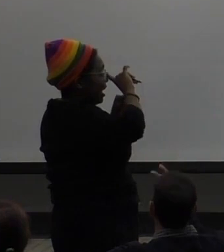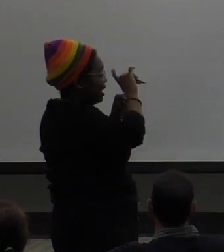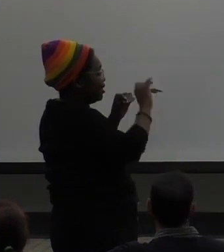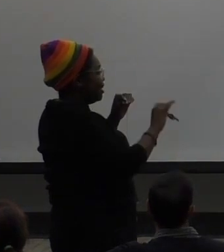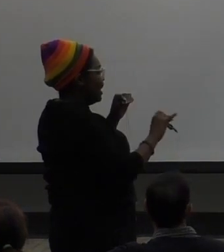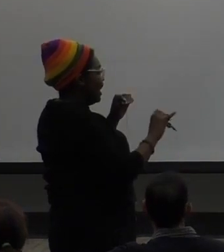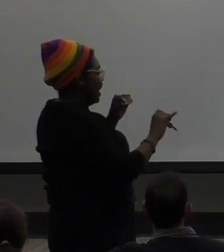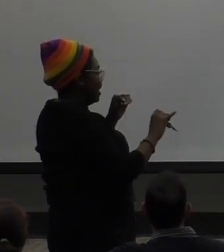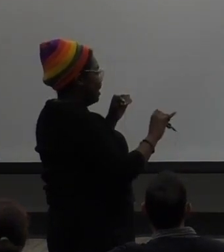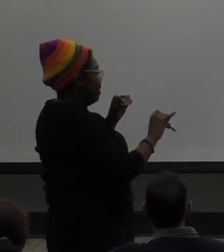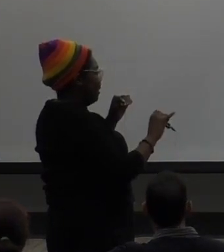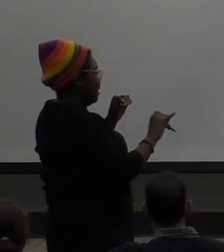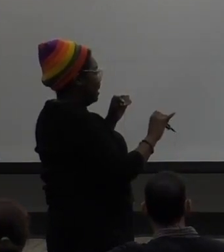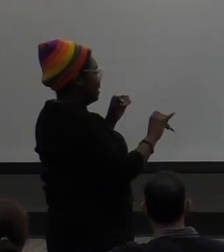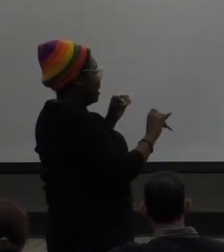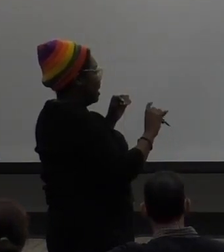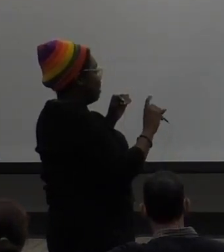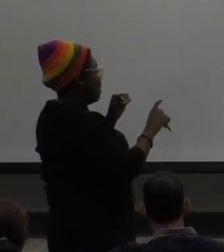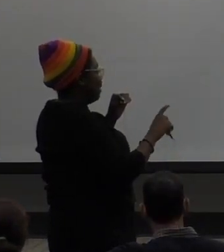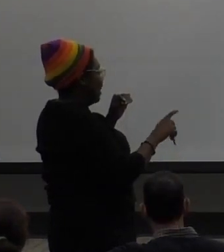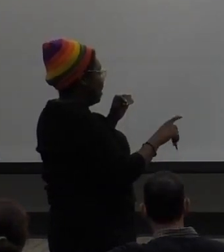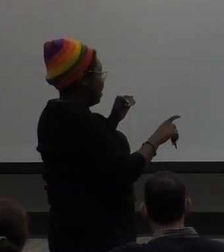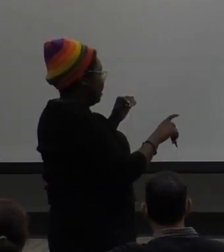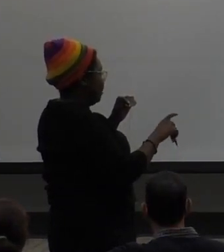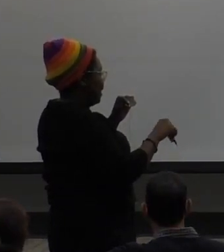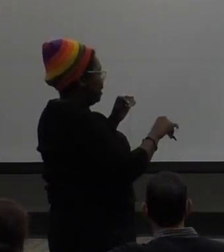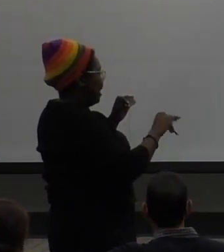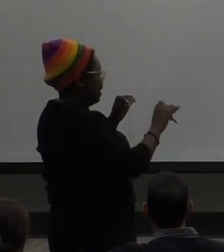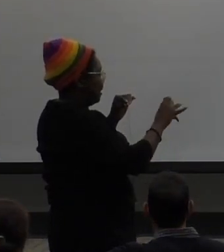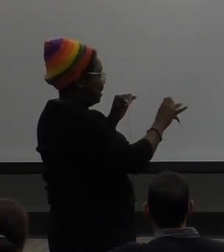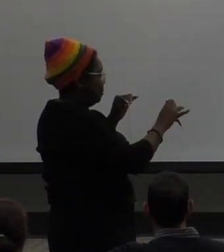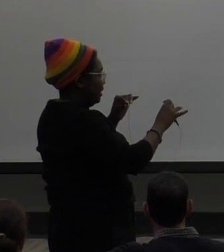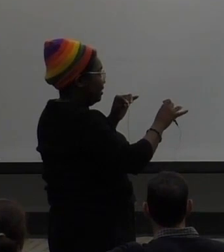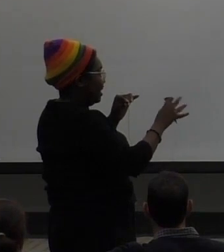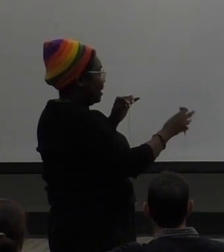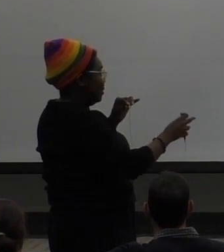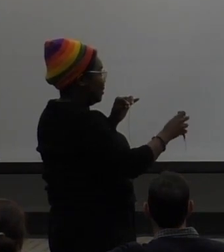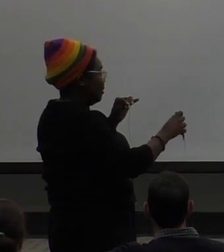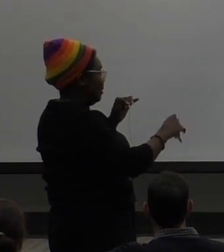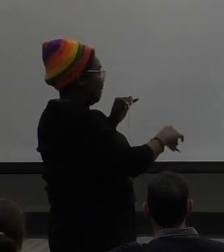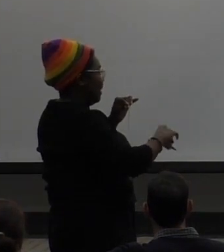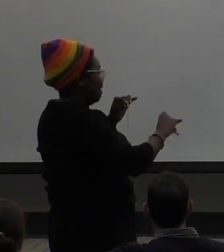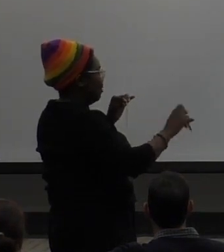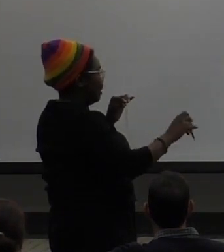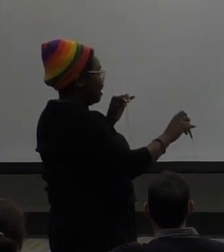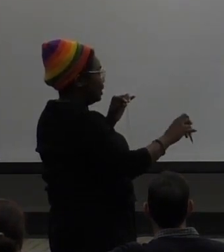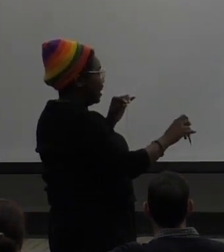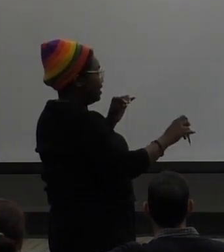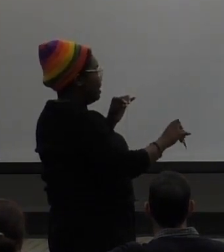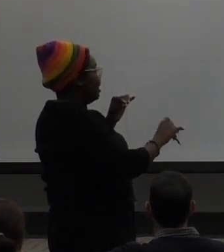And I started taking ASL because I'm hard of hearing. And I thought that it'd be useful for me. But I never really got the chance